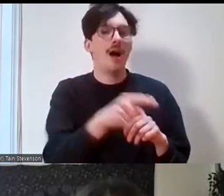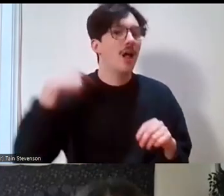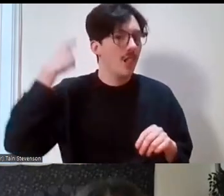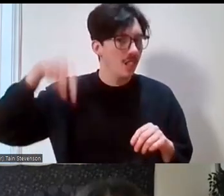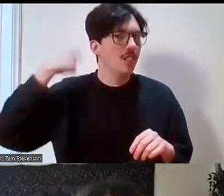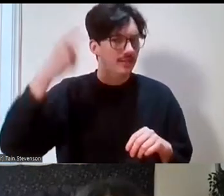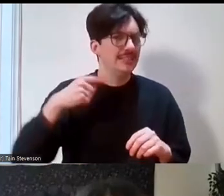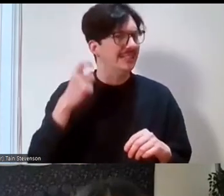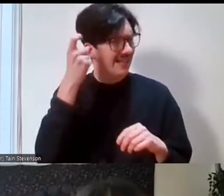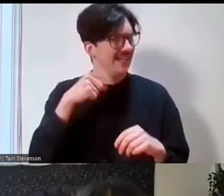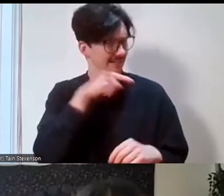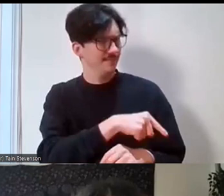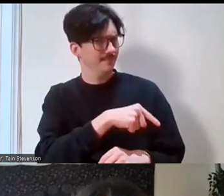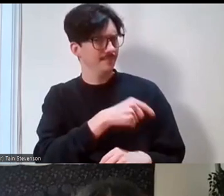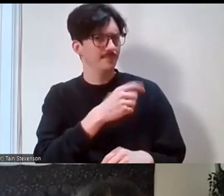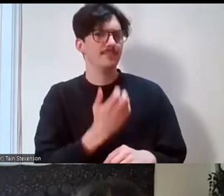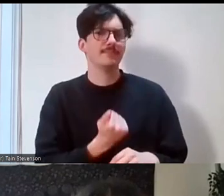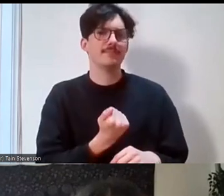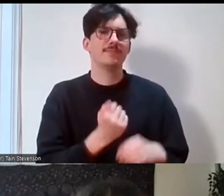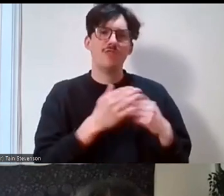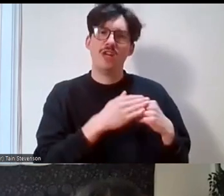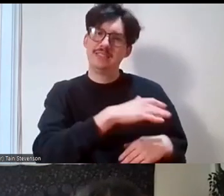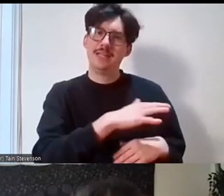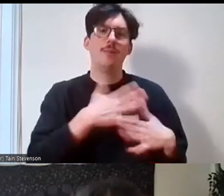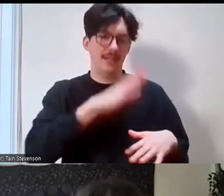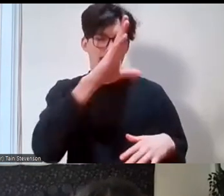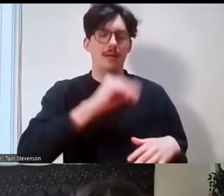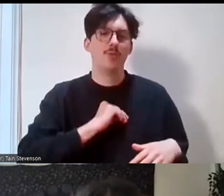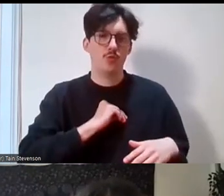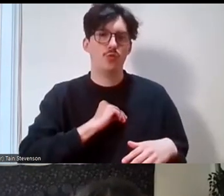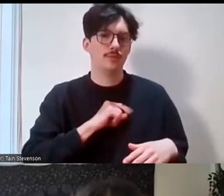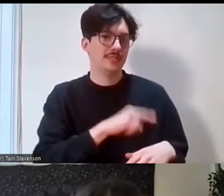friends down in London, there's just quite big down there but it's not far and wide yet,